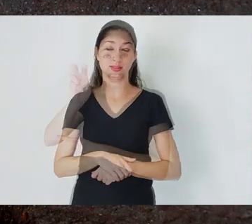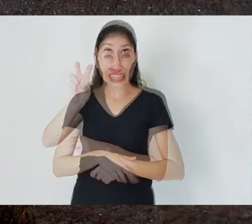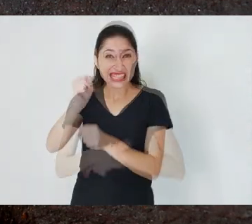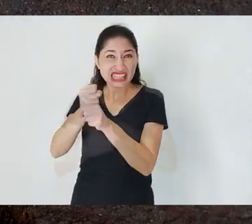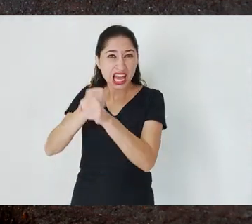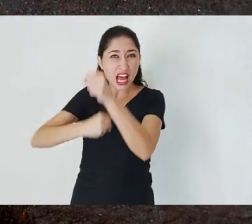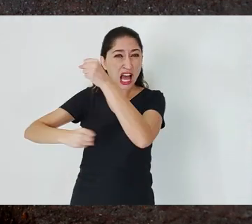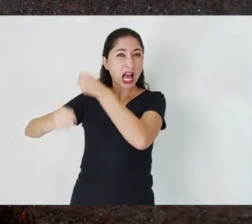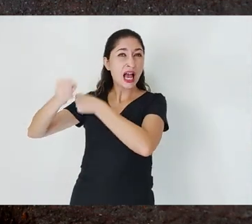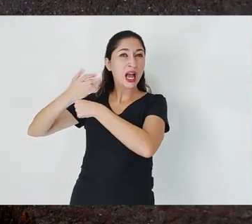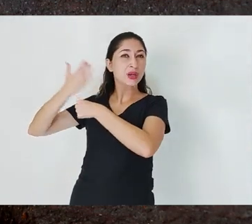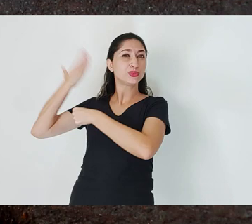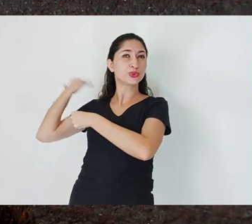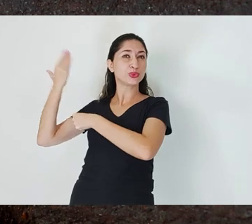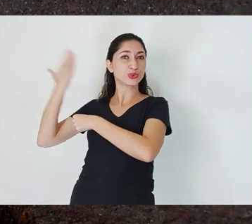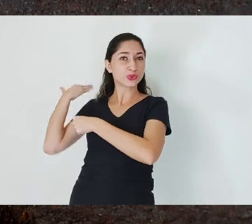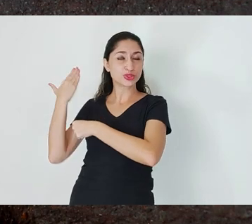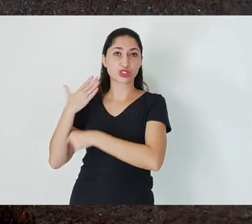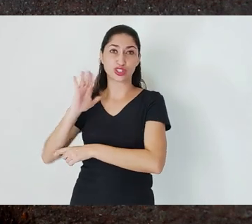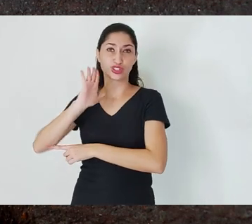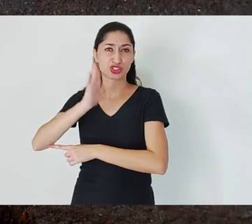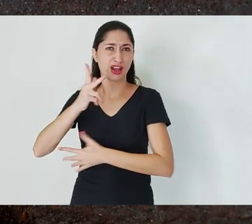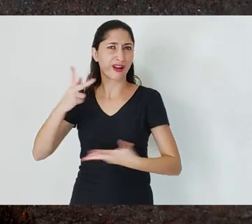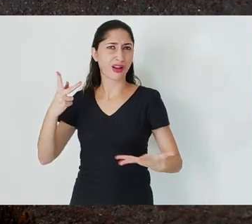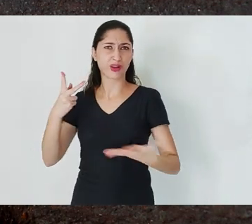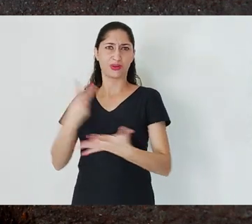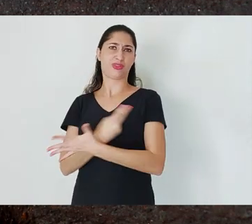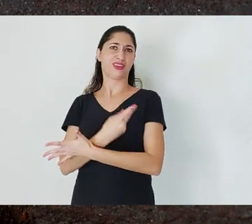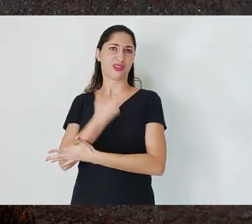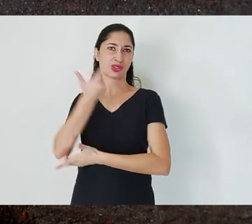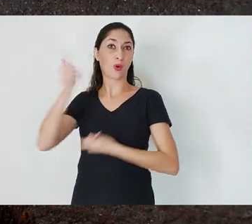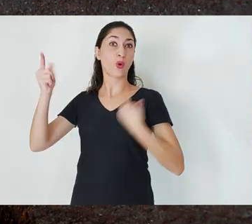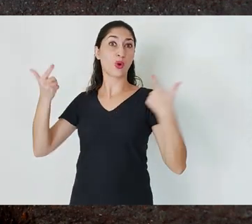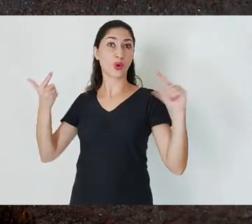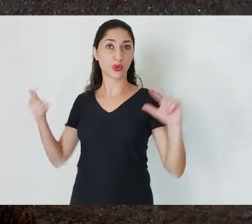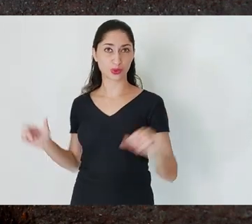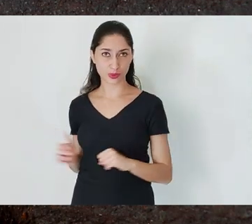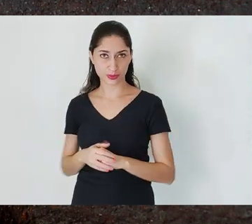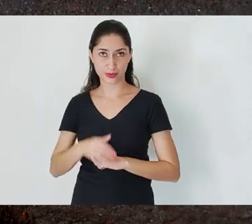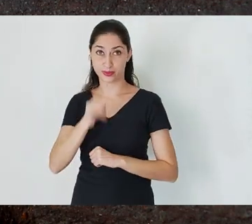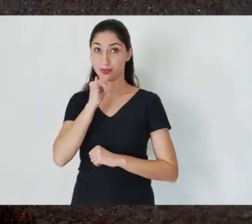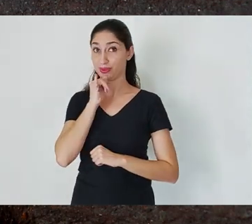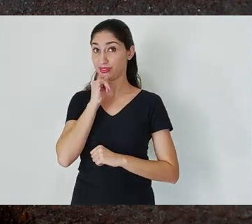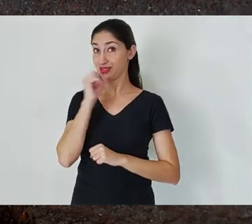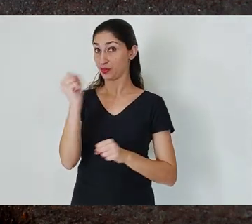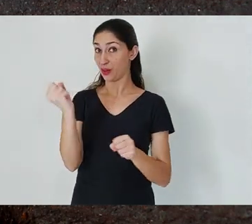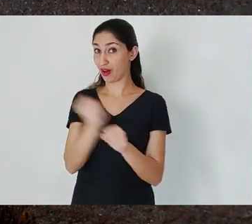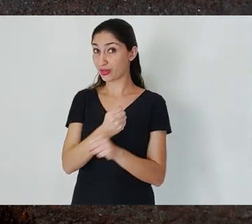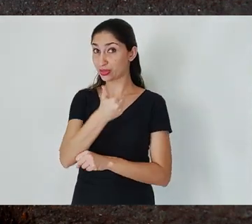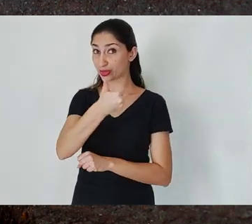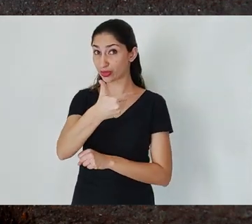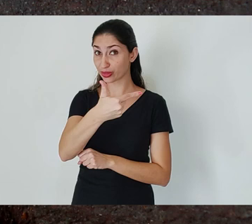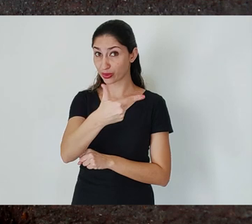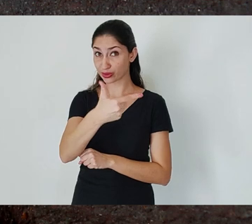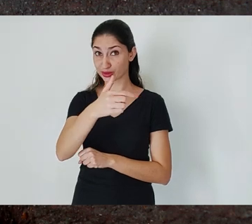Before these two in the year prior to the 2015 failure -- there was a collapse in 2014 at Herculano Mineração,